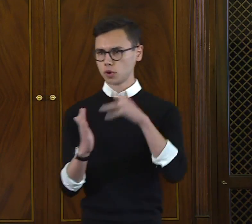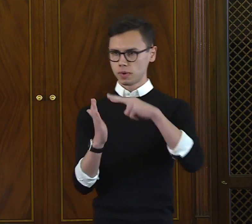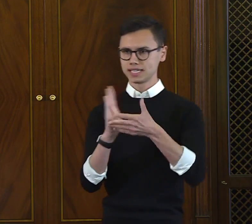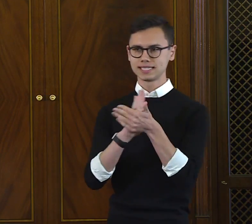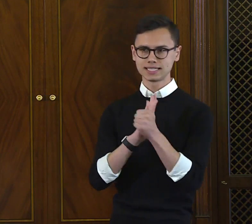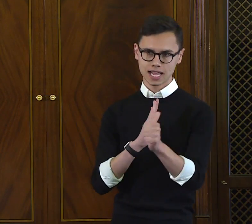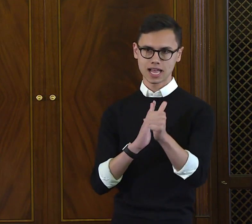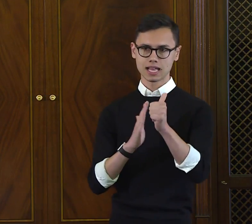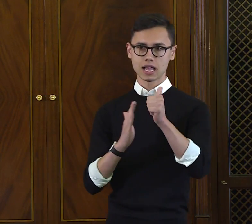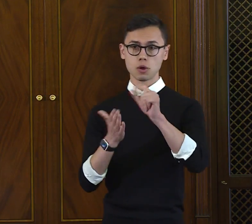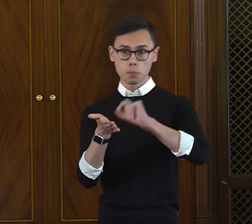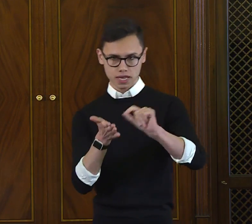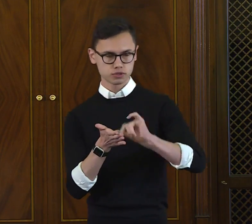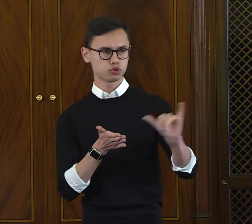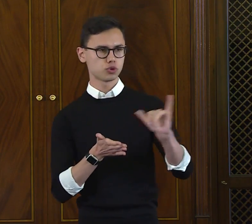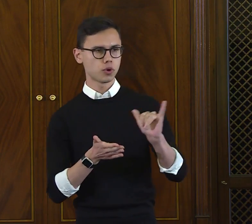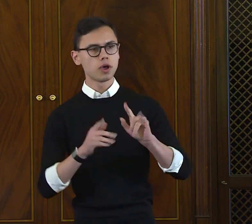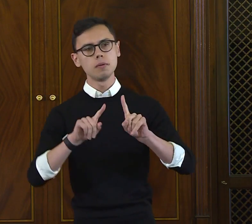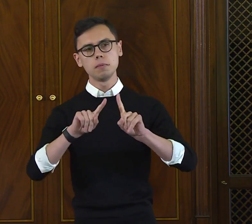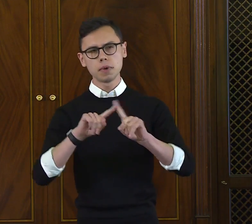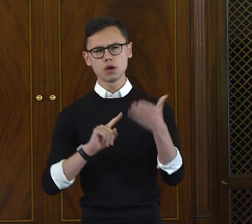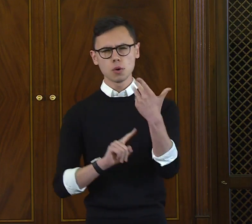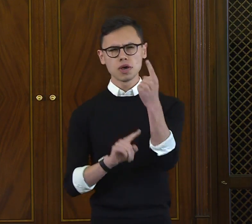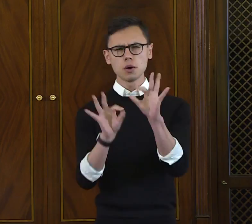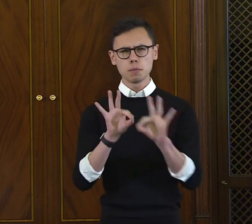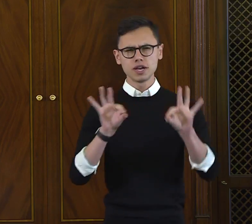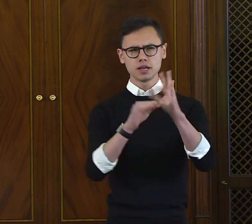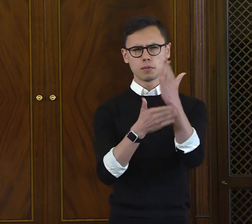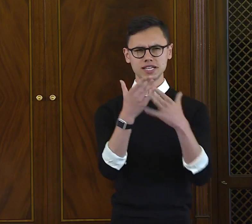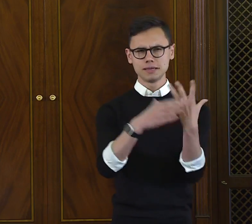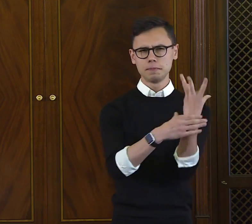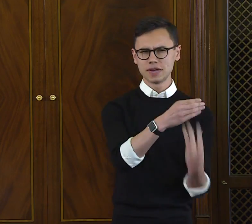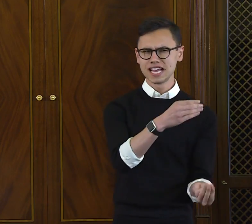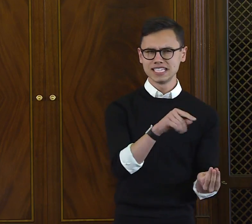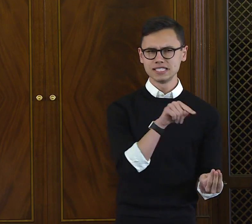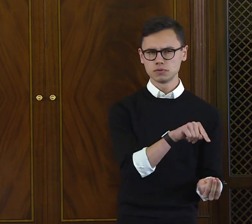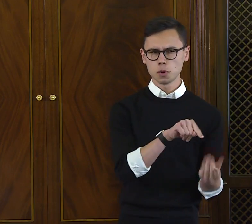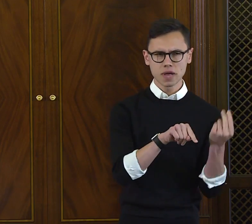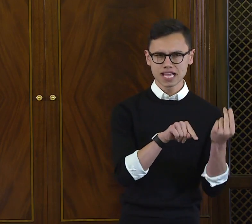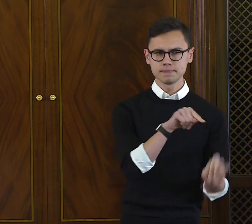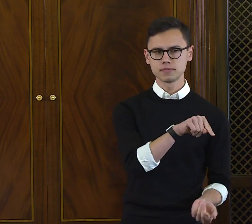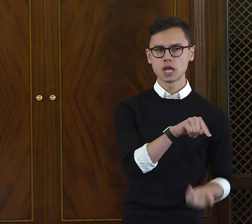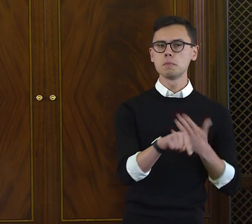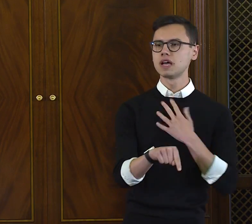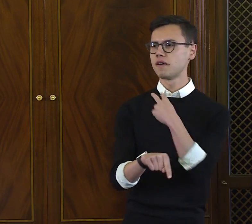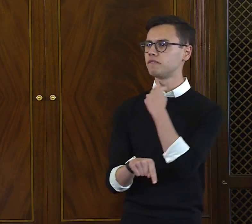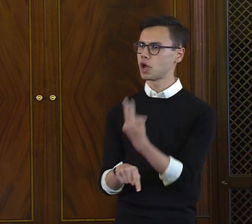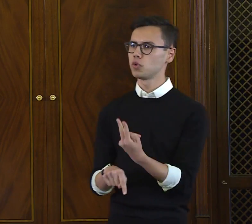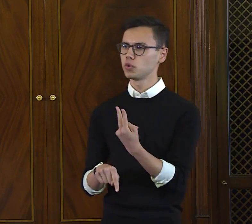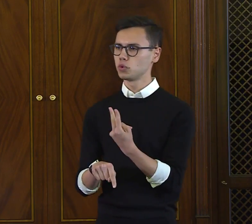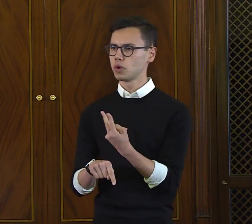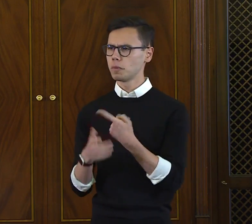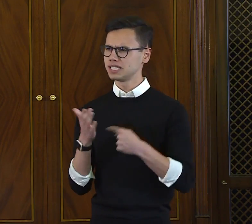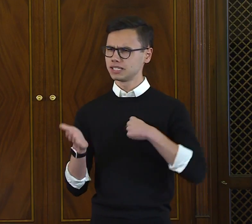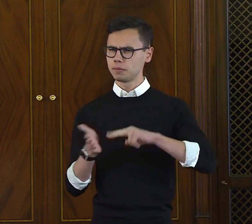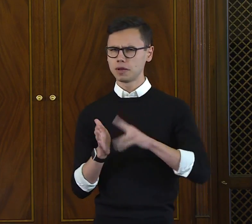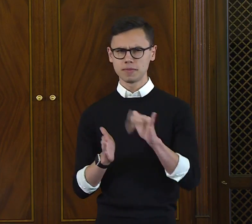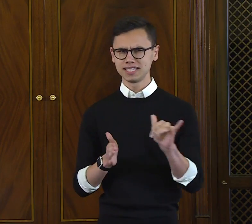That was essentially the foundation for my reading skills, but there's one crucial thing missing-my own voice,